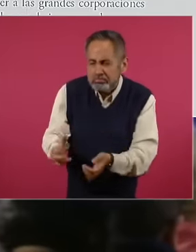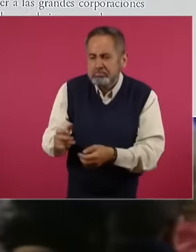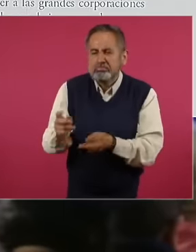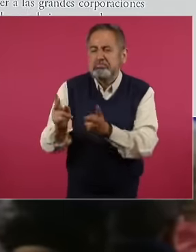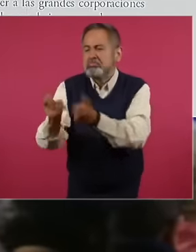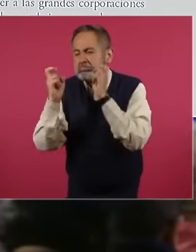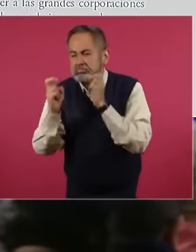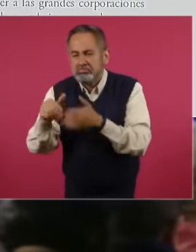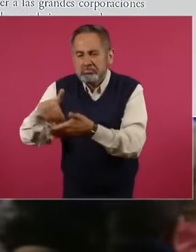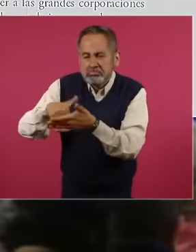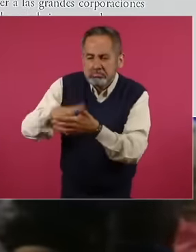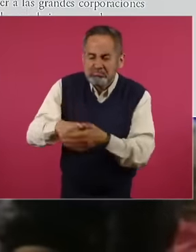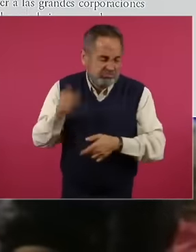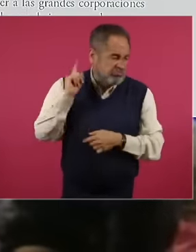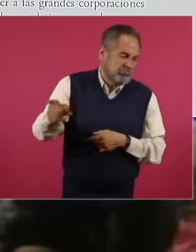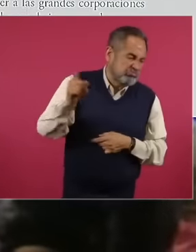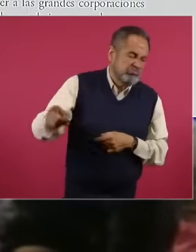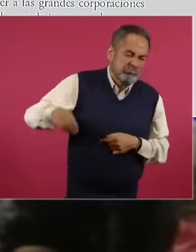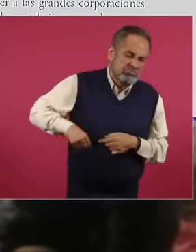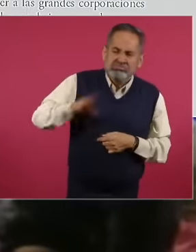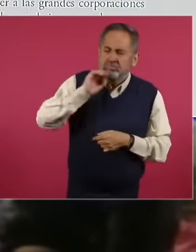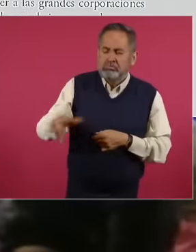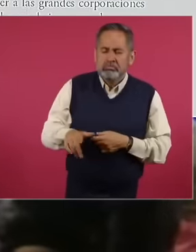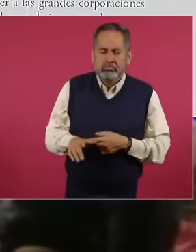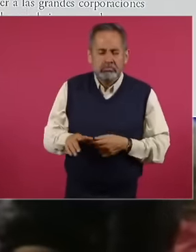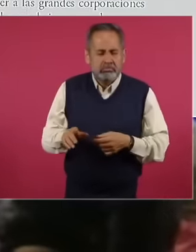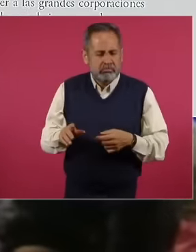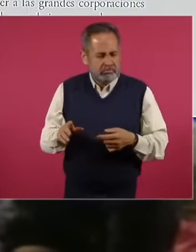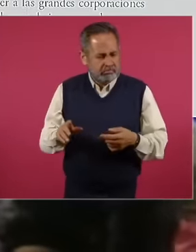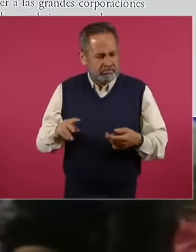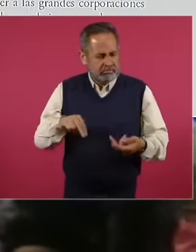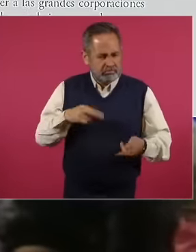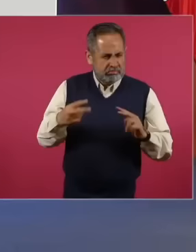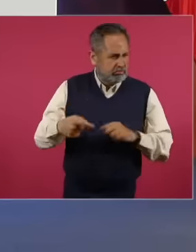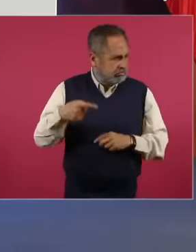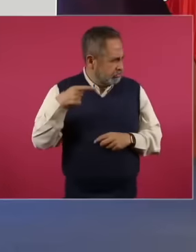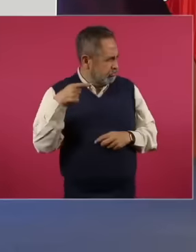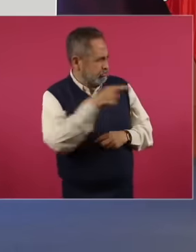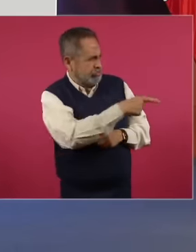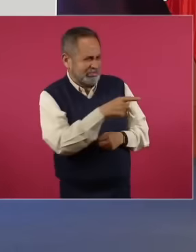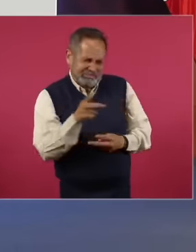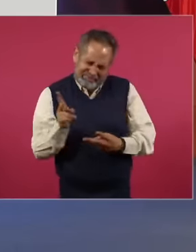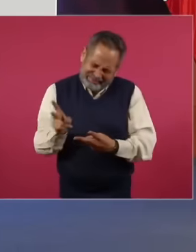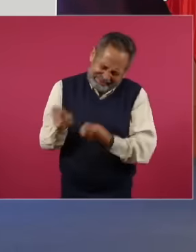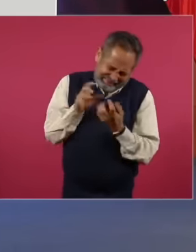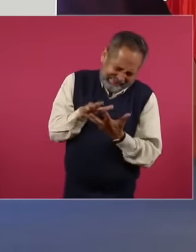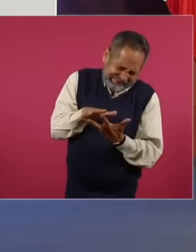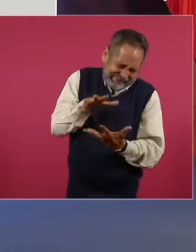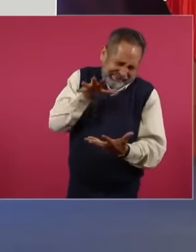the market and the big thieves did not even lose their respectability